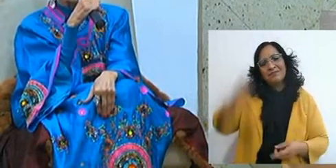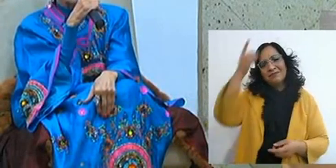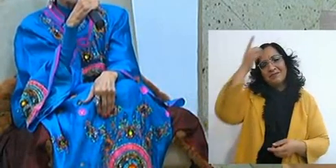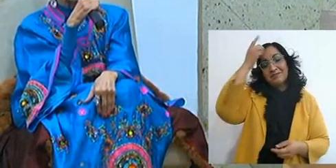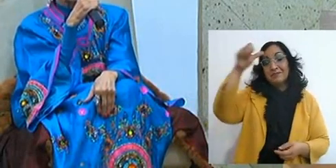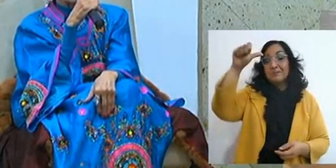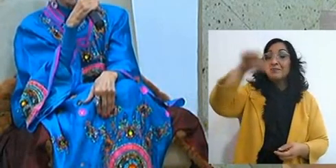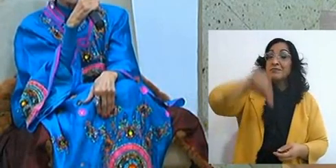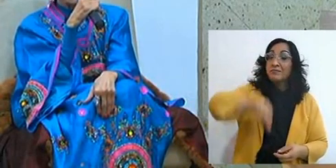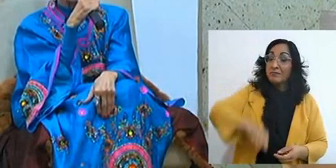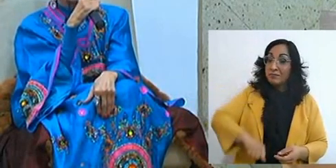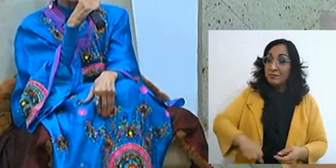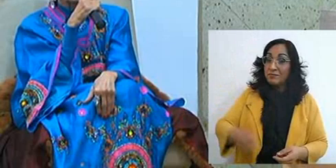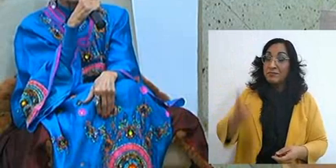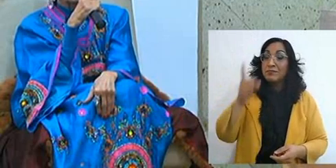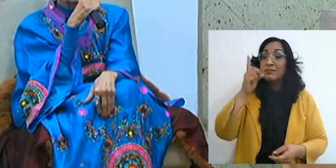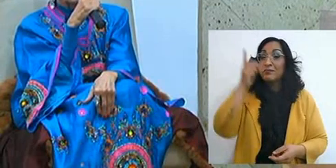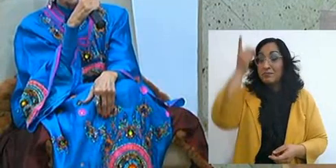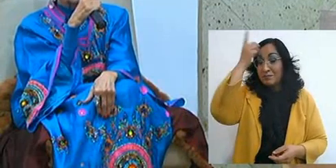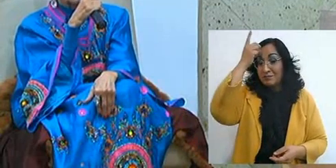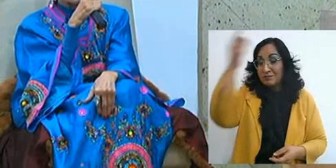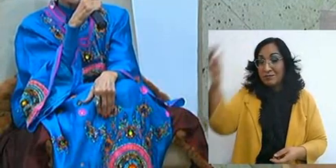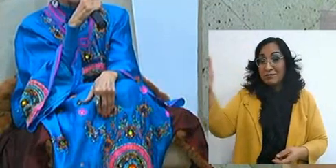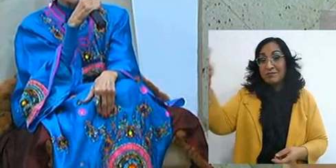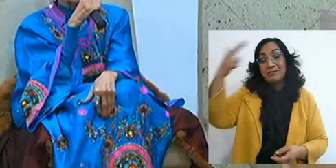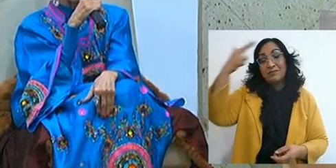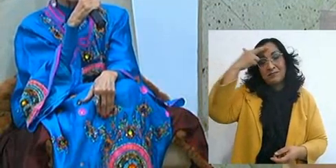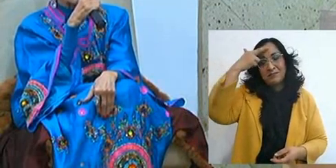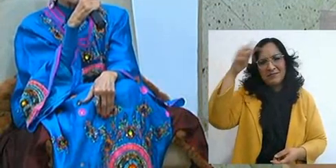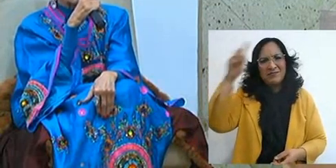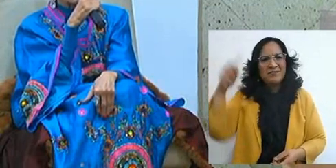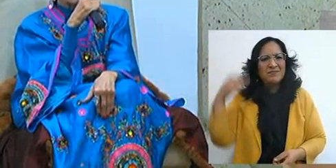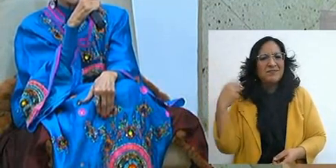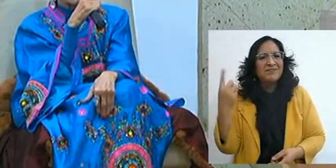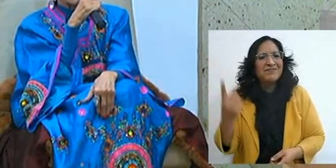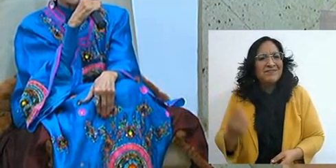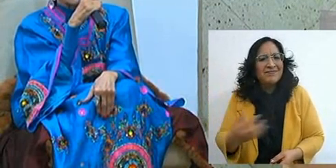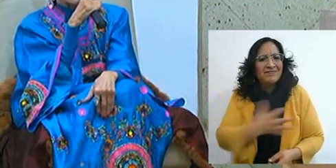Today the Lord reminds you that you have been a child of God,